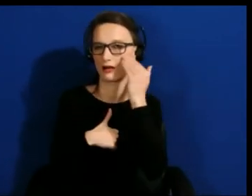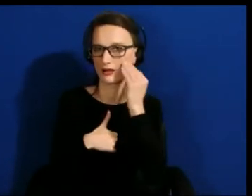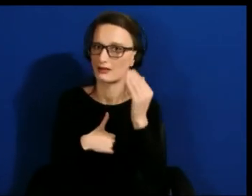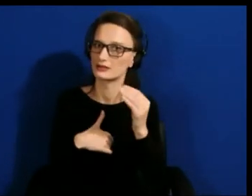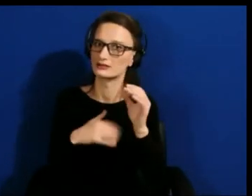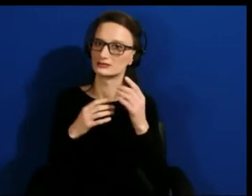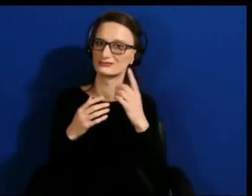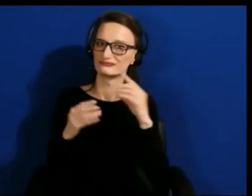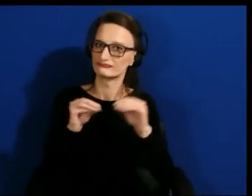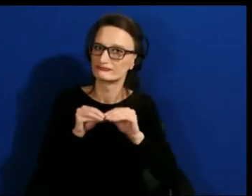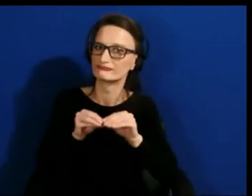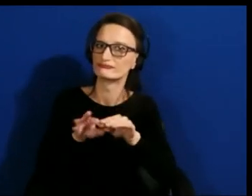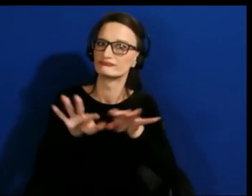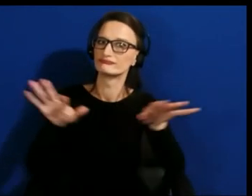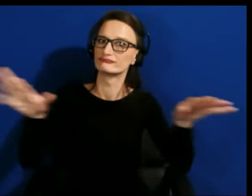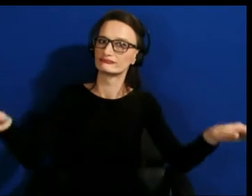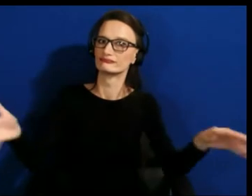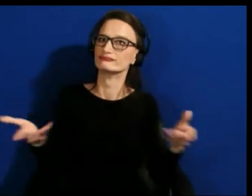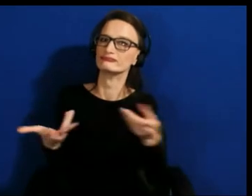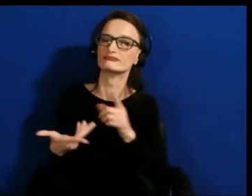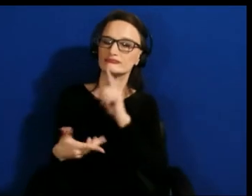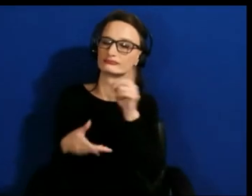across the creation community.